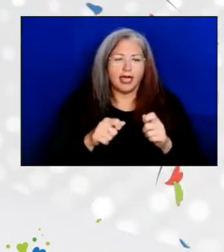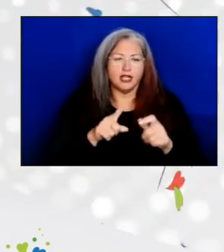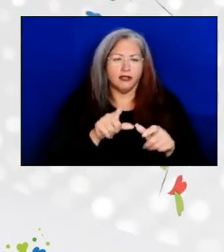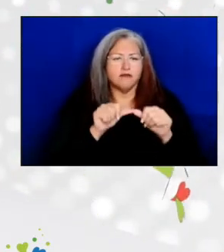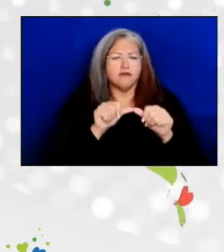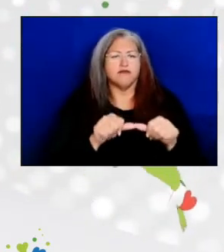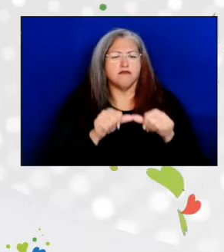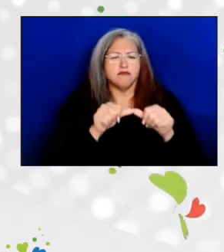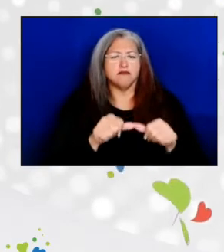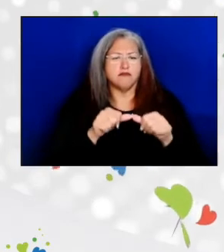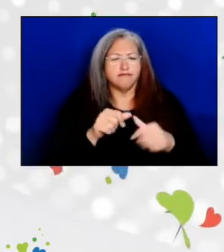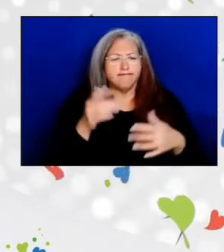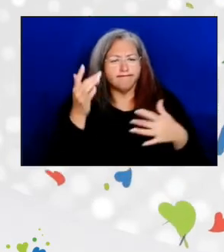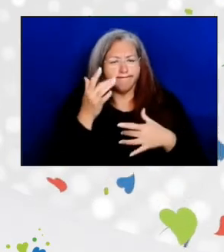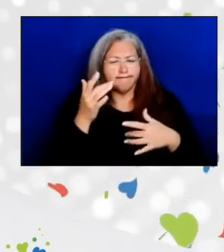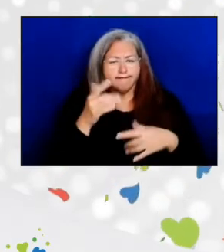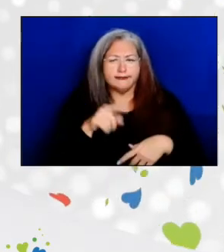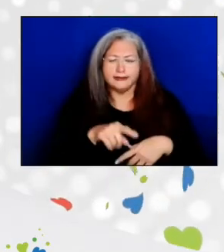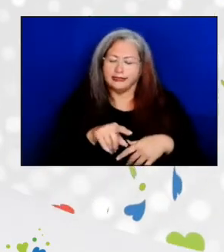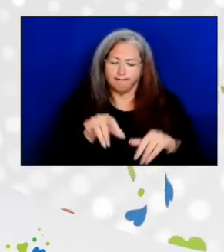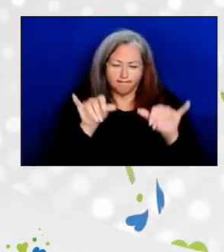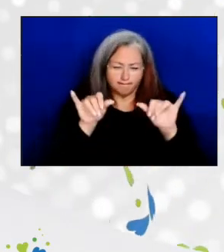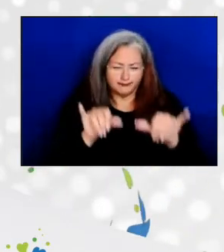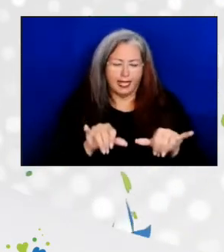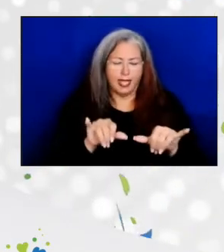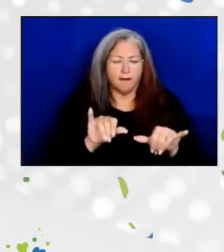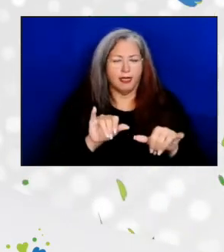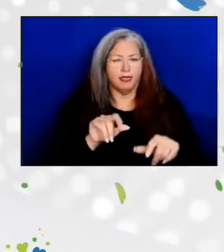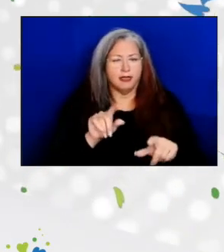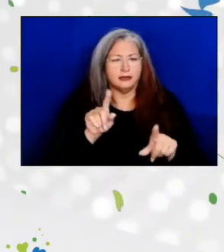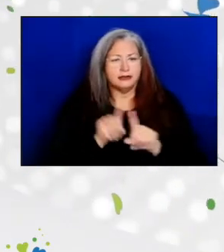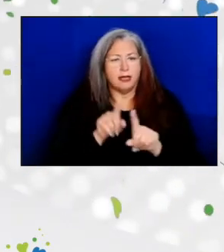these have always remained the goal of the Senior Nutrition Program.